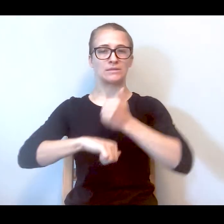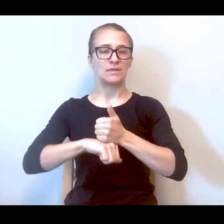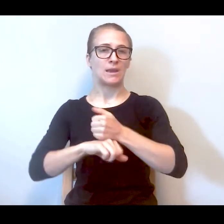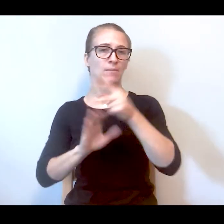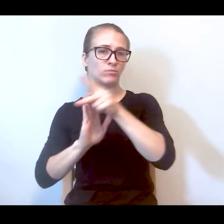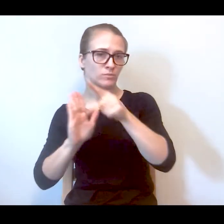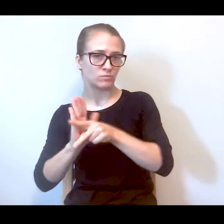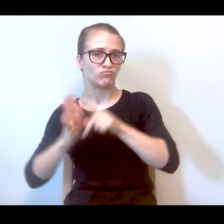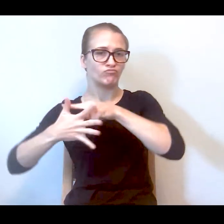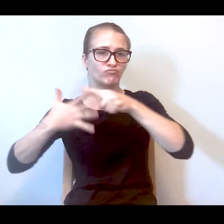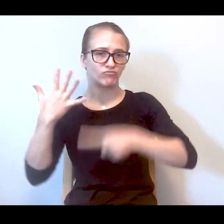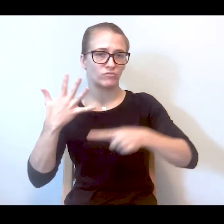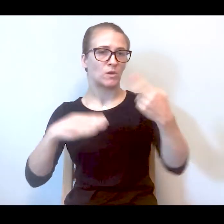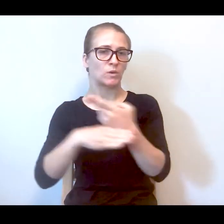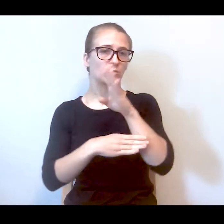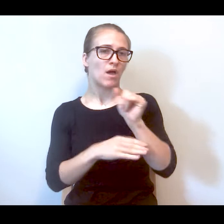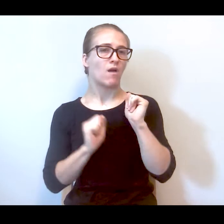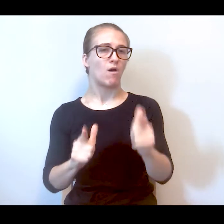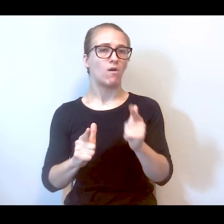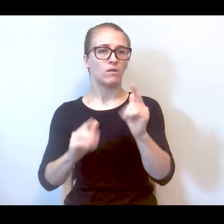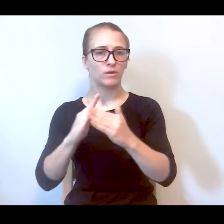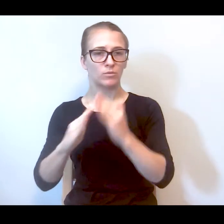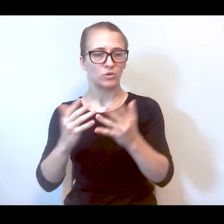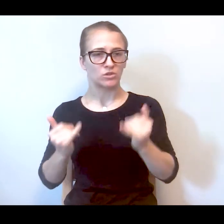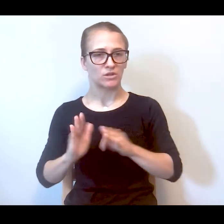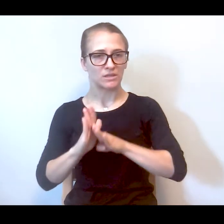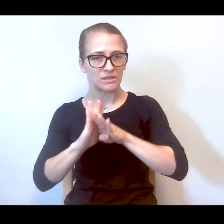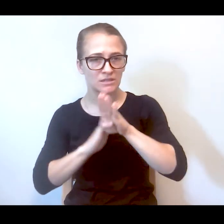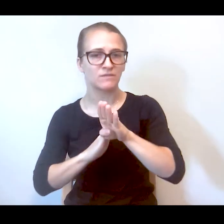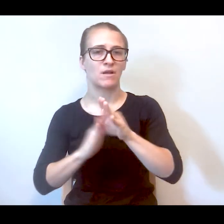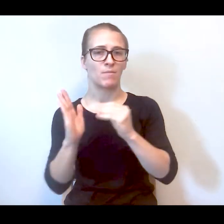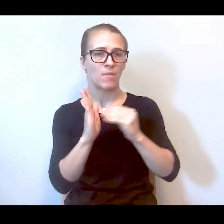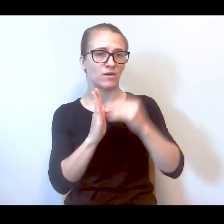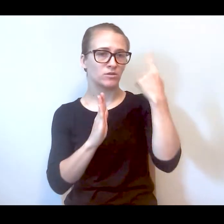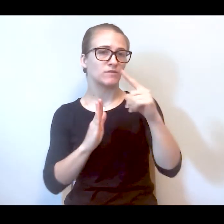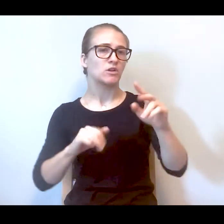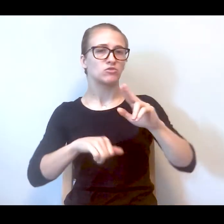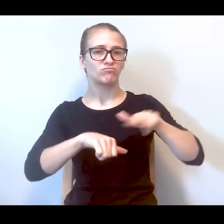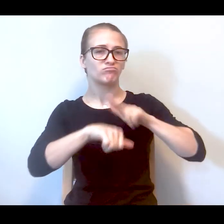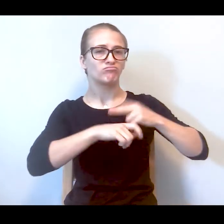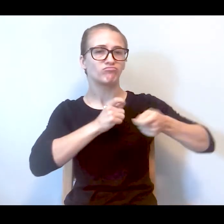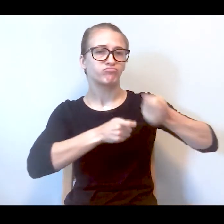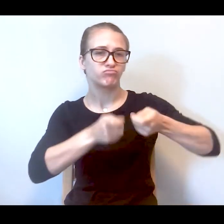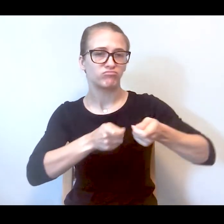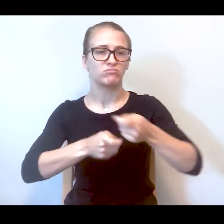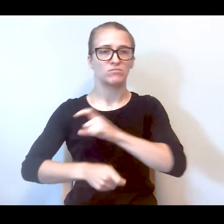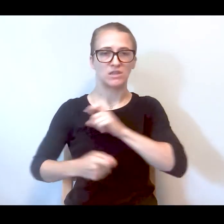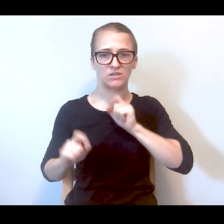We set up guiding principles to traditional police